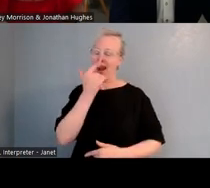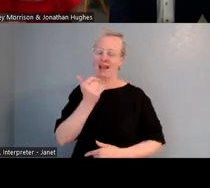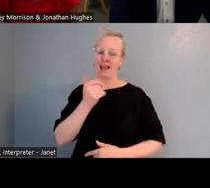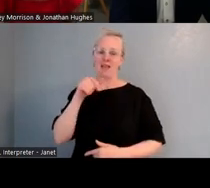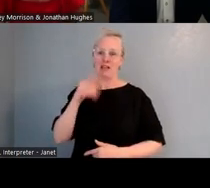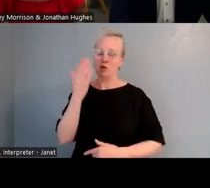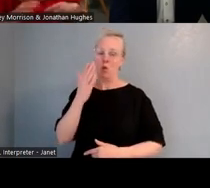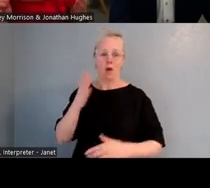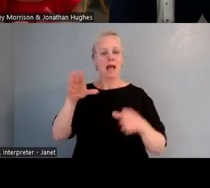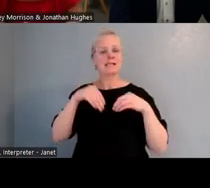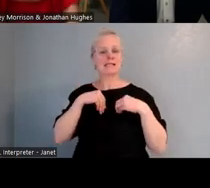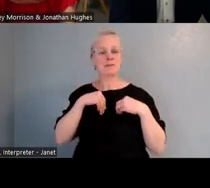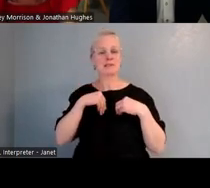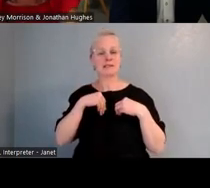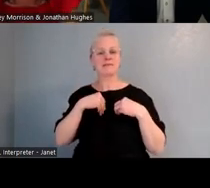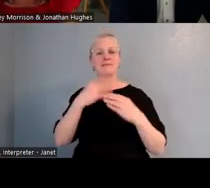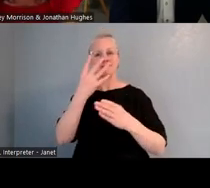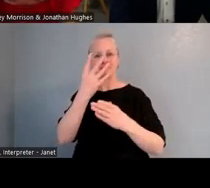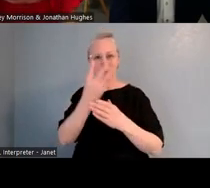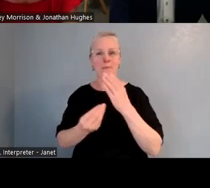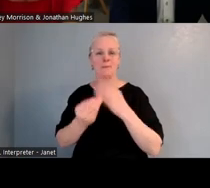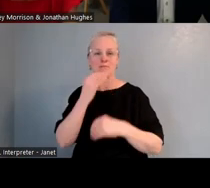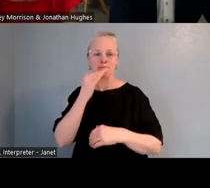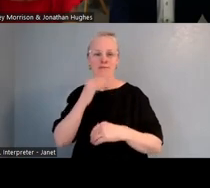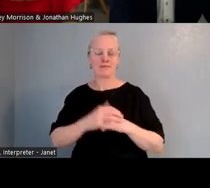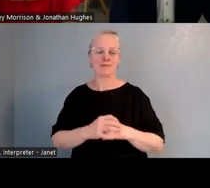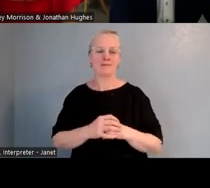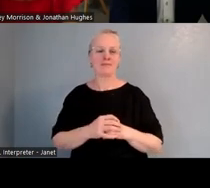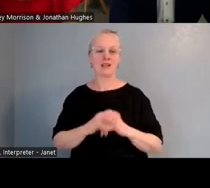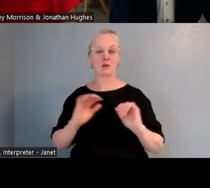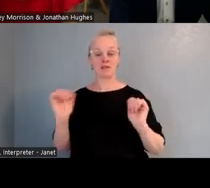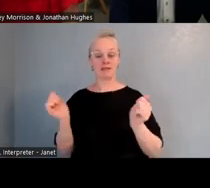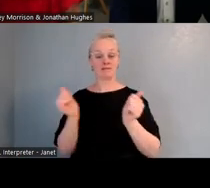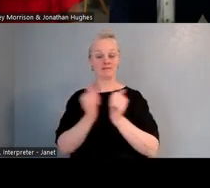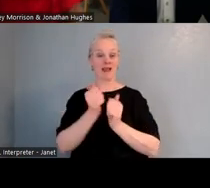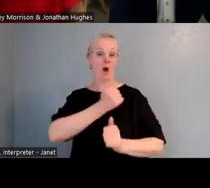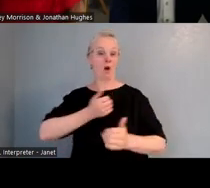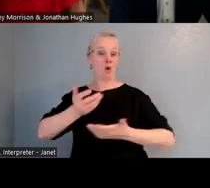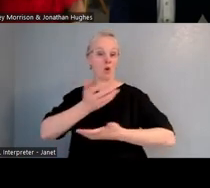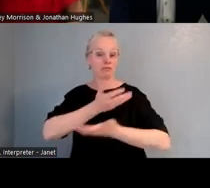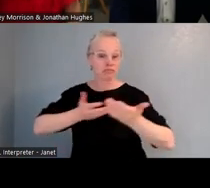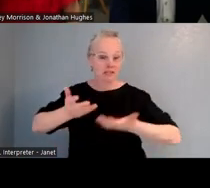Nō reira ka mutu i konei, ā māua kōrero, We'll finish here and lead you to the breakout,